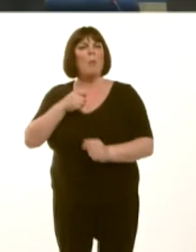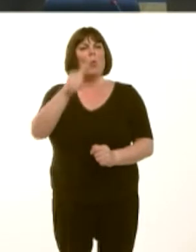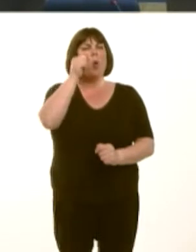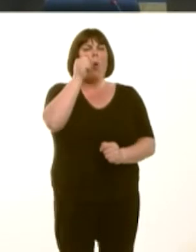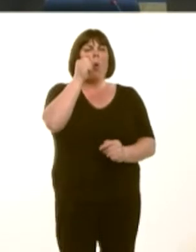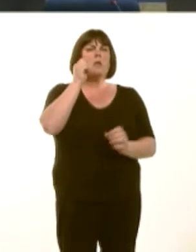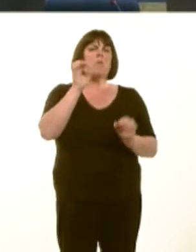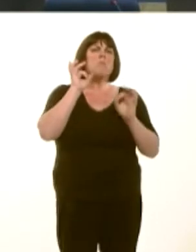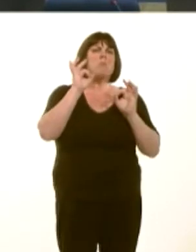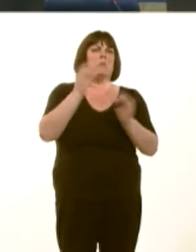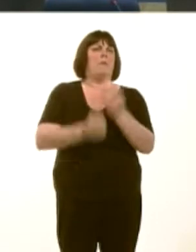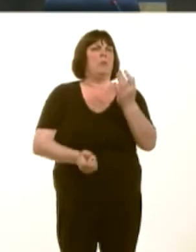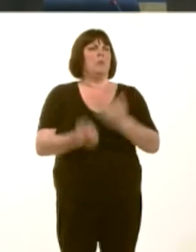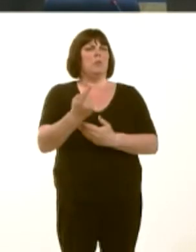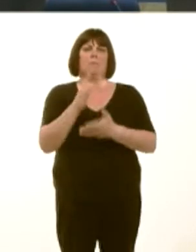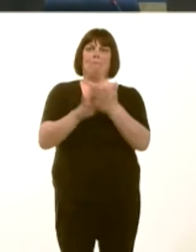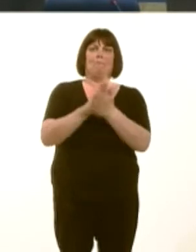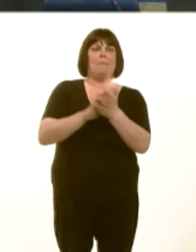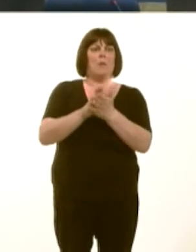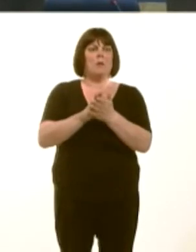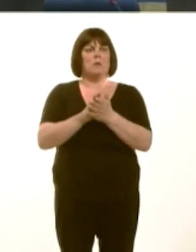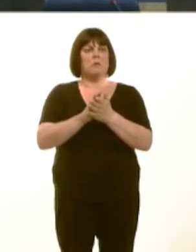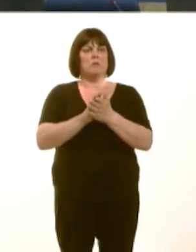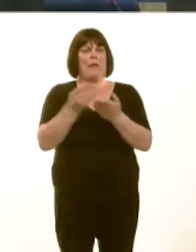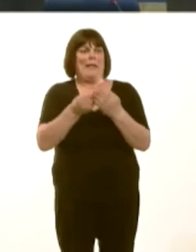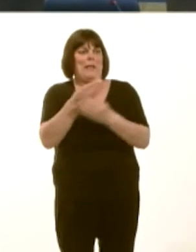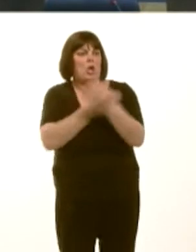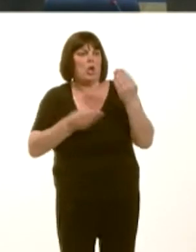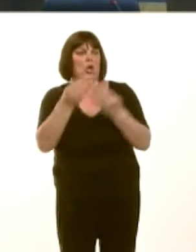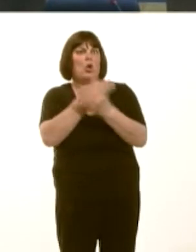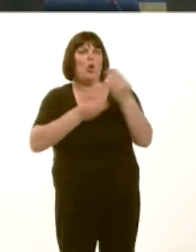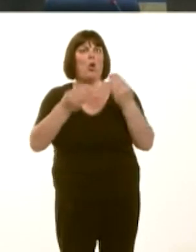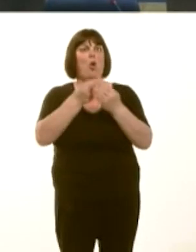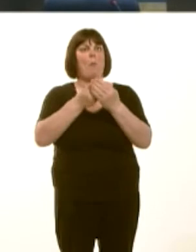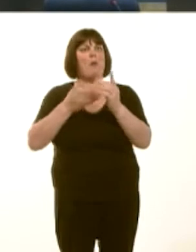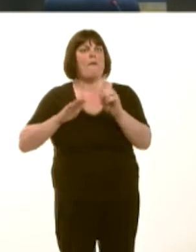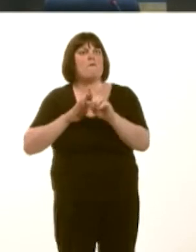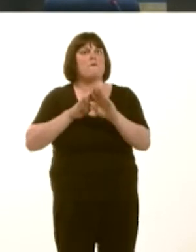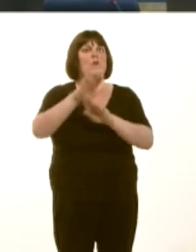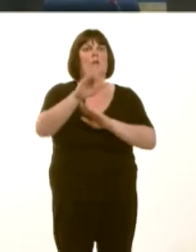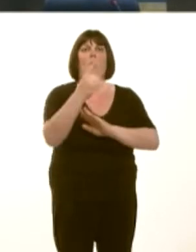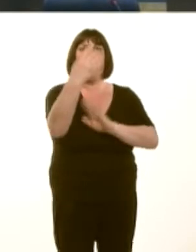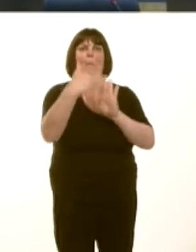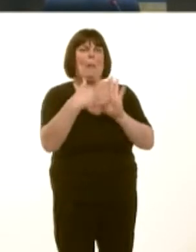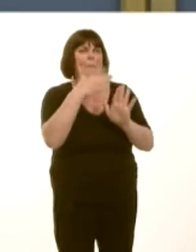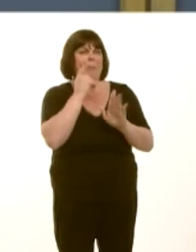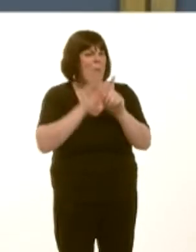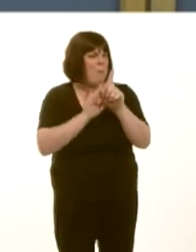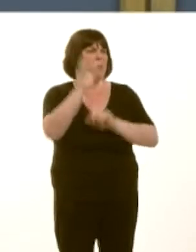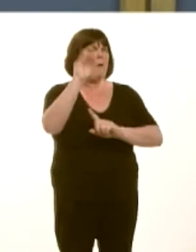opportunity that could transform the economic prospects of up to 1 million people in Wales.